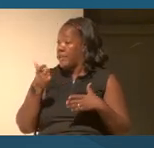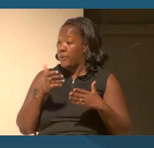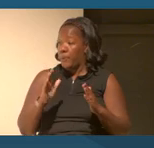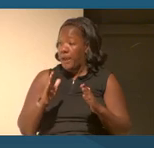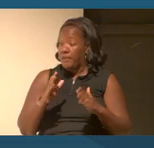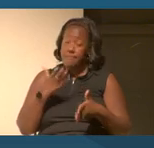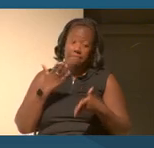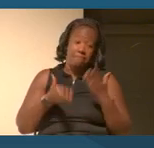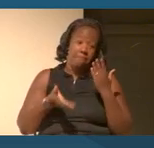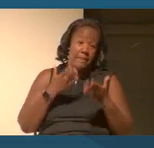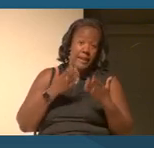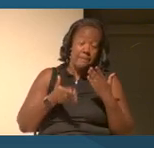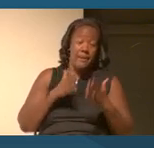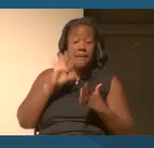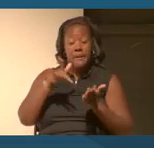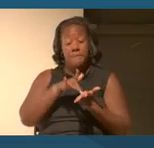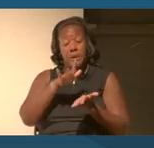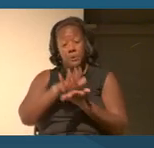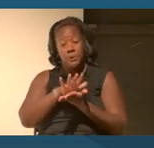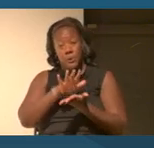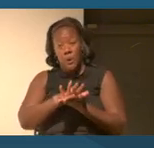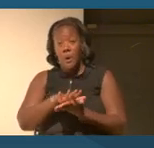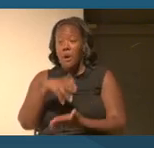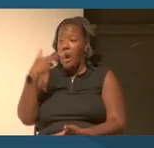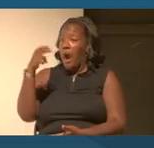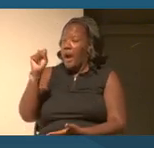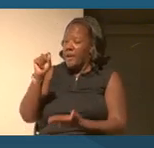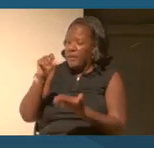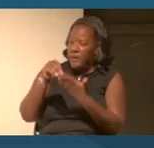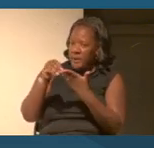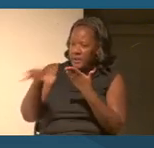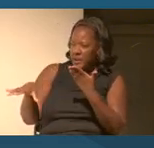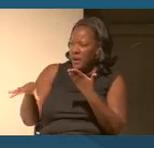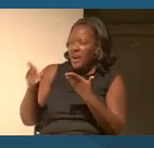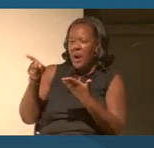perhaps maybe for middle school students or high school students in a way that ask a broader